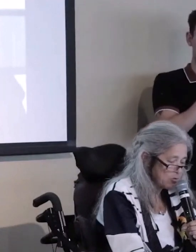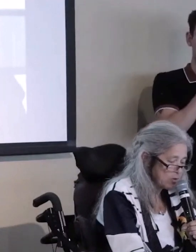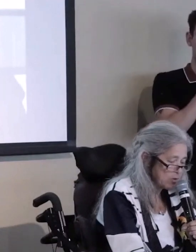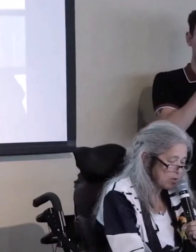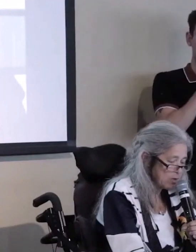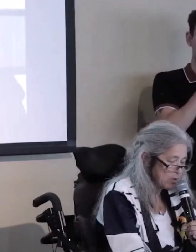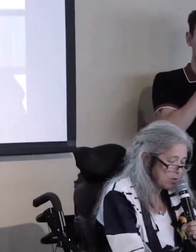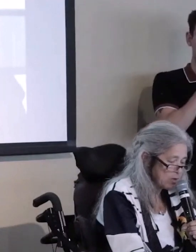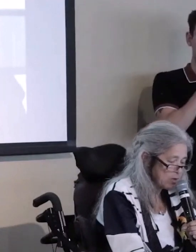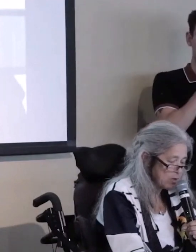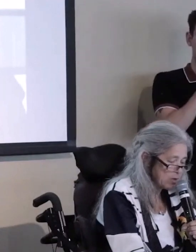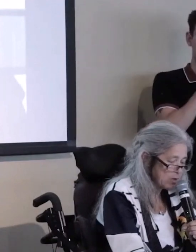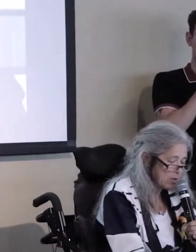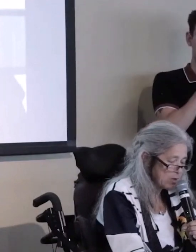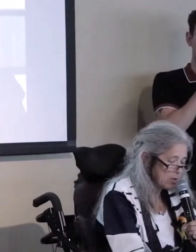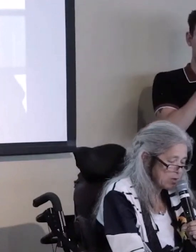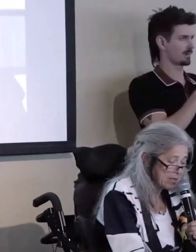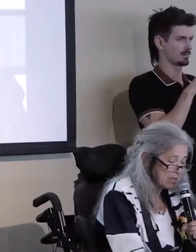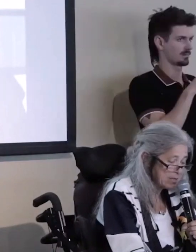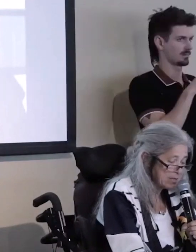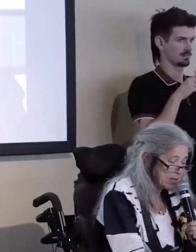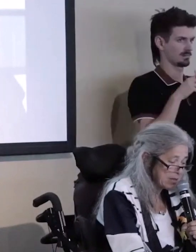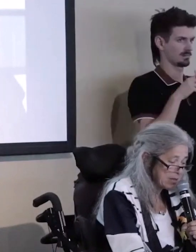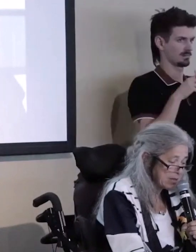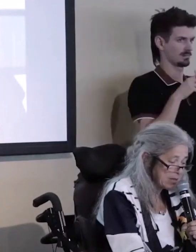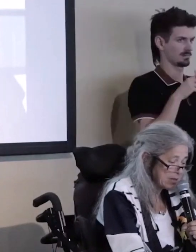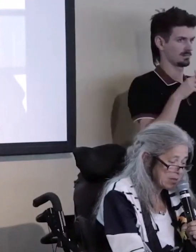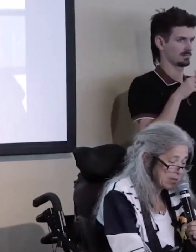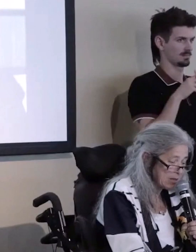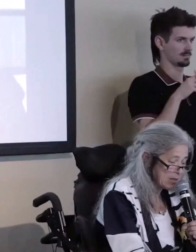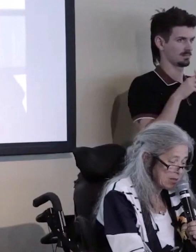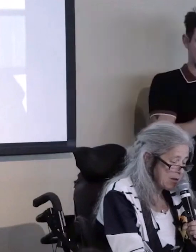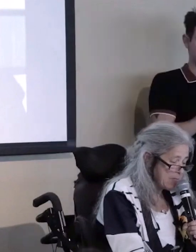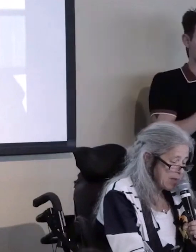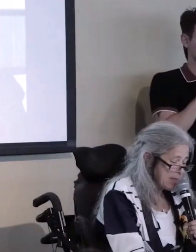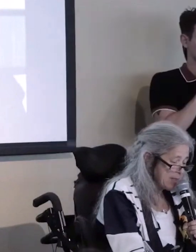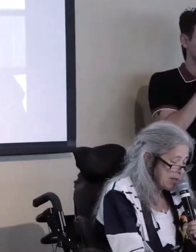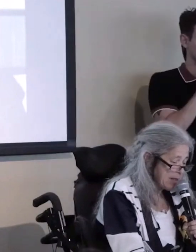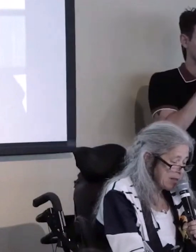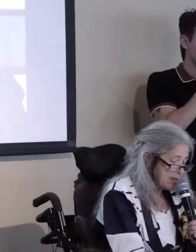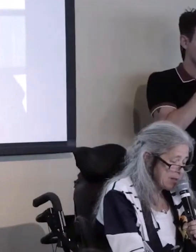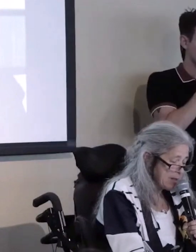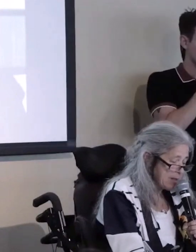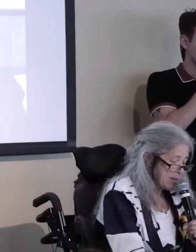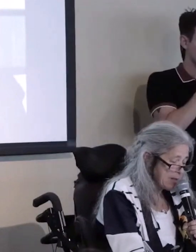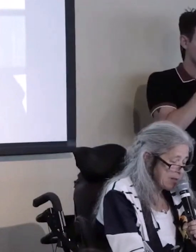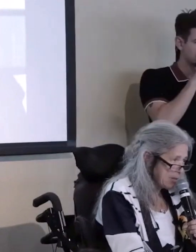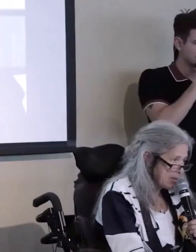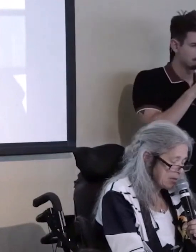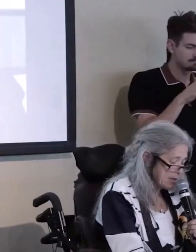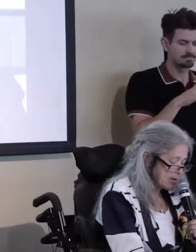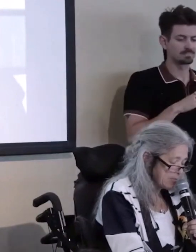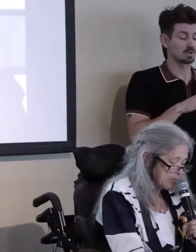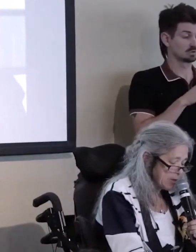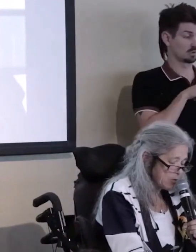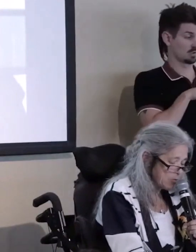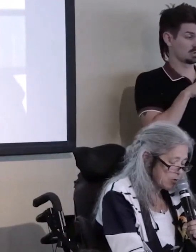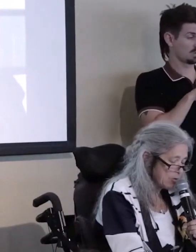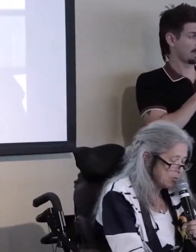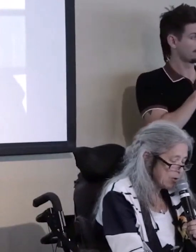and especially throughout our great state, were organized... Uhm... They led and developing something that... Uhm... You know... Goes on